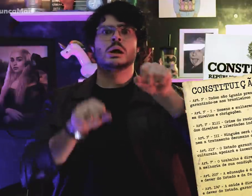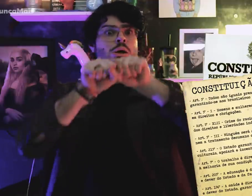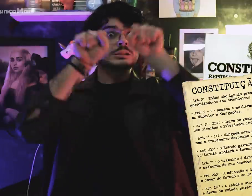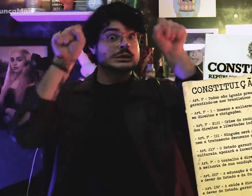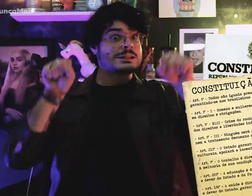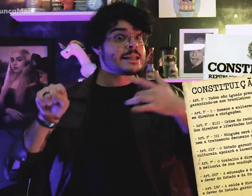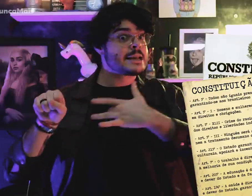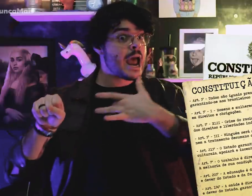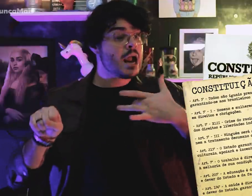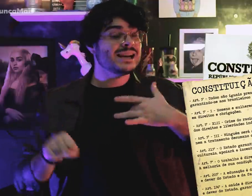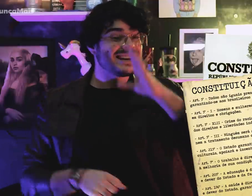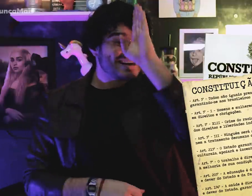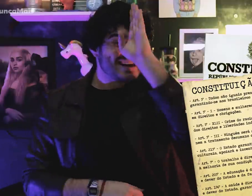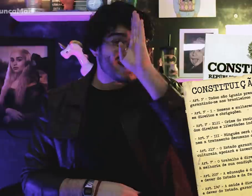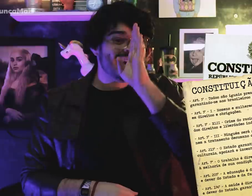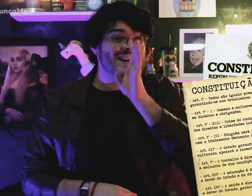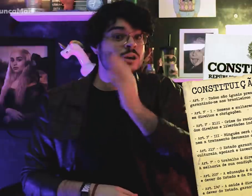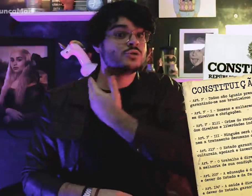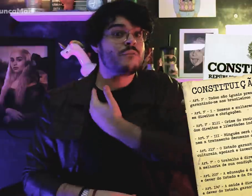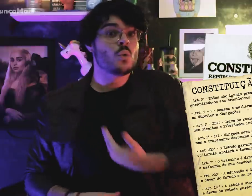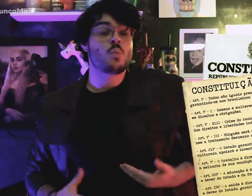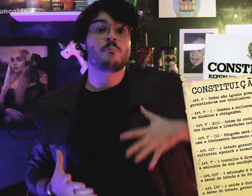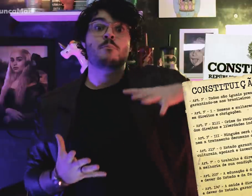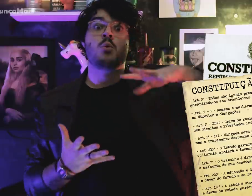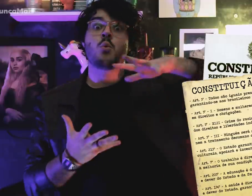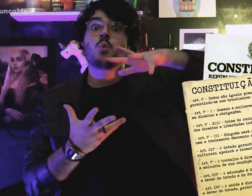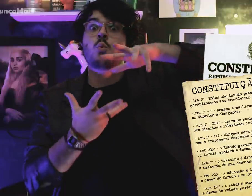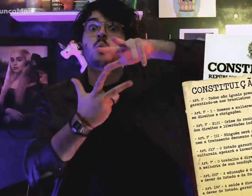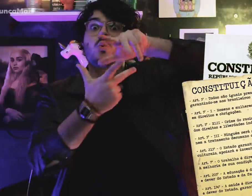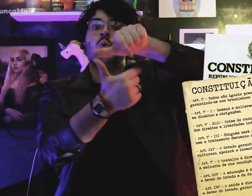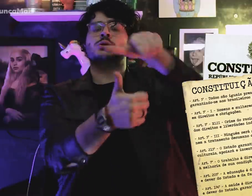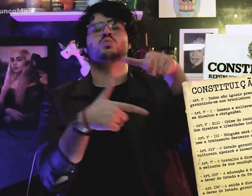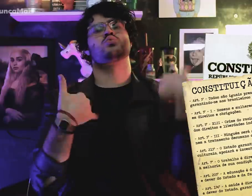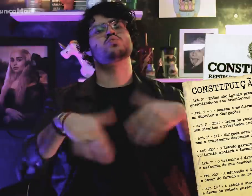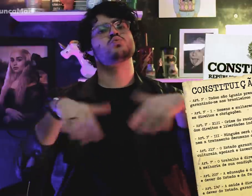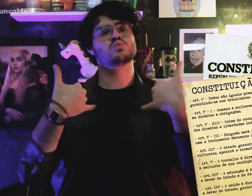um dos maiores sistemas de saúde pública do mundo, garantiu-se o direito à saúde.